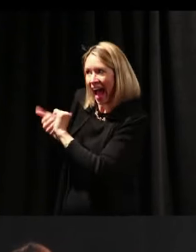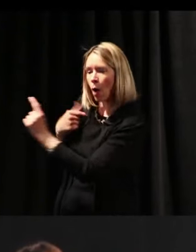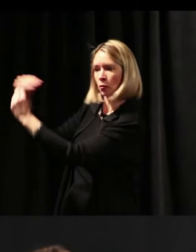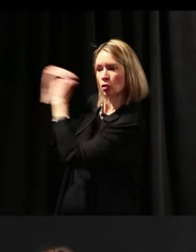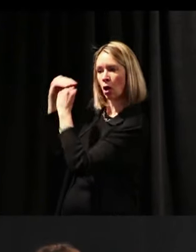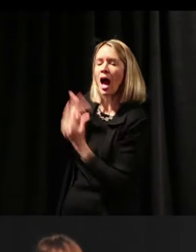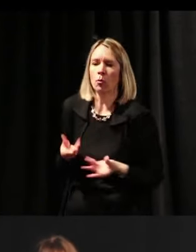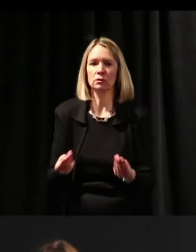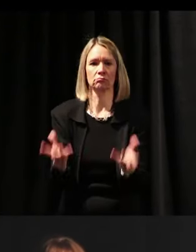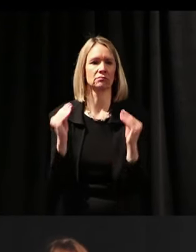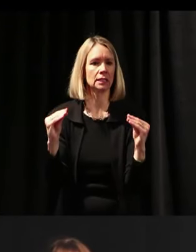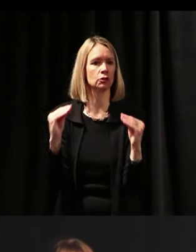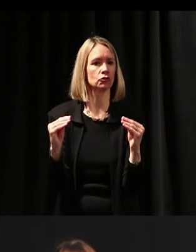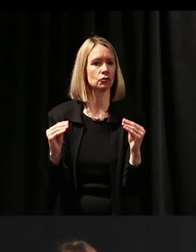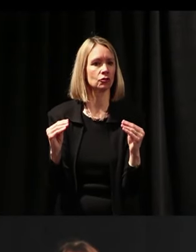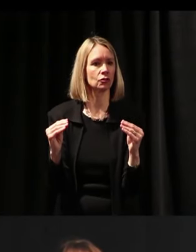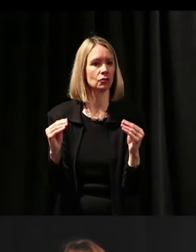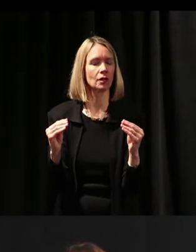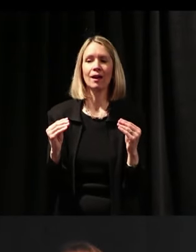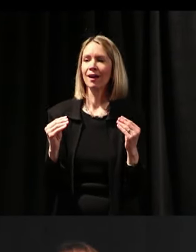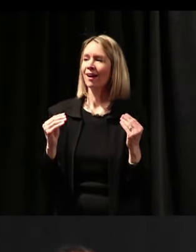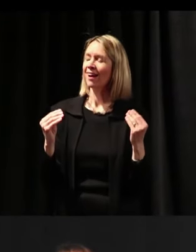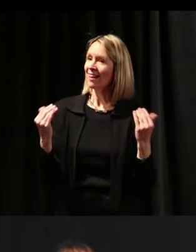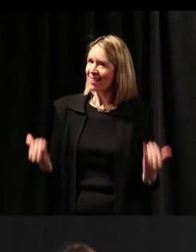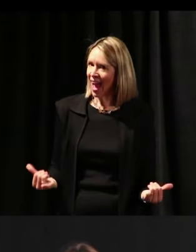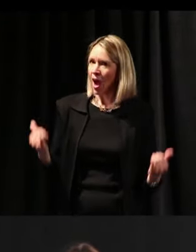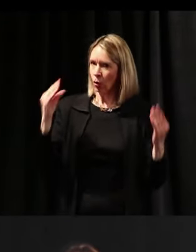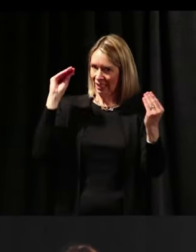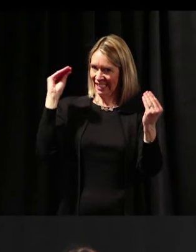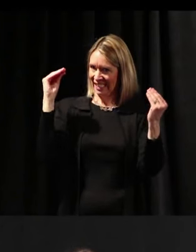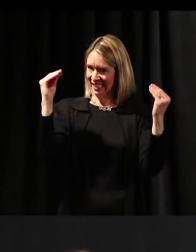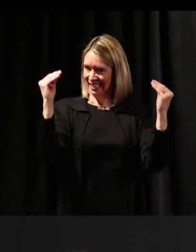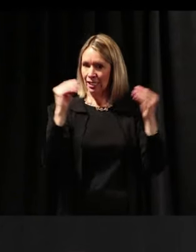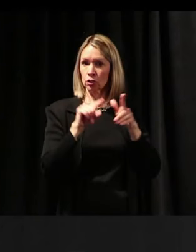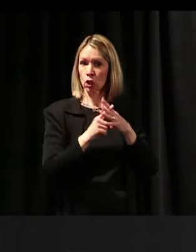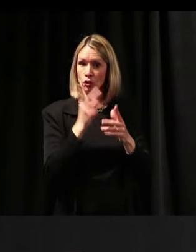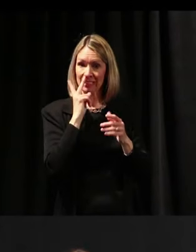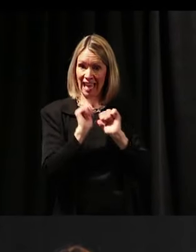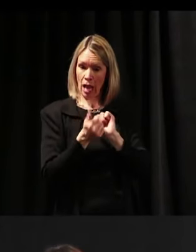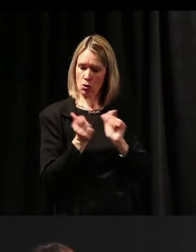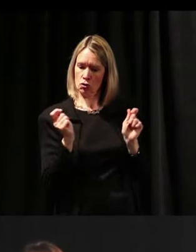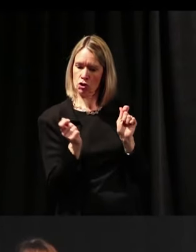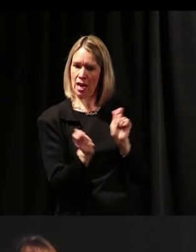“You know, I think that we can do something that's more socially constructed for these kids.”